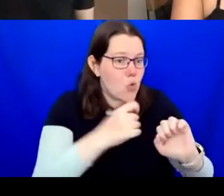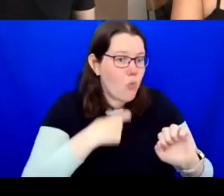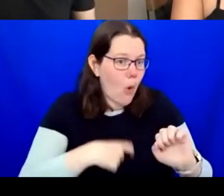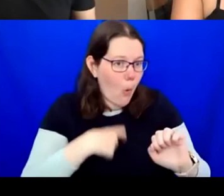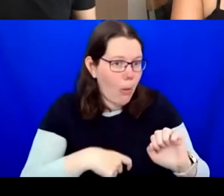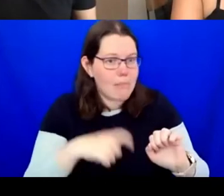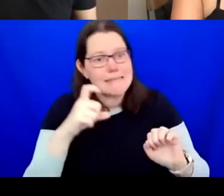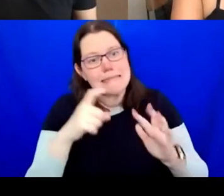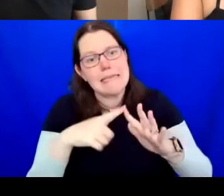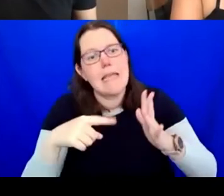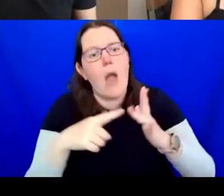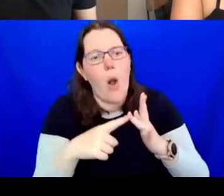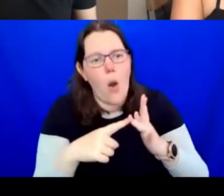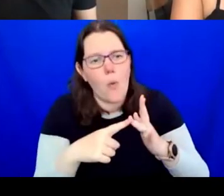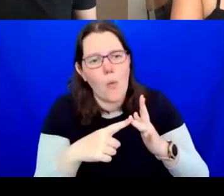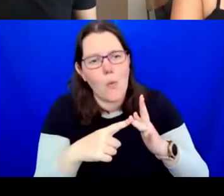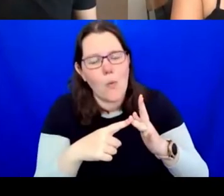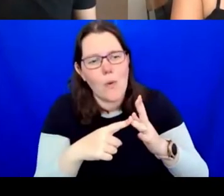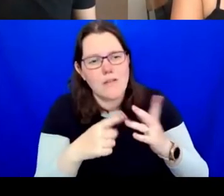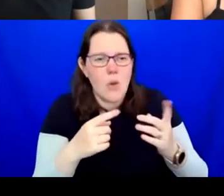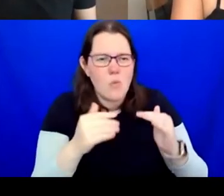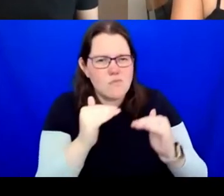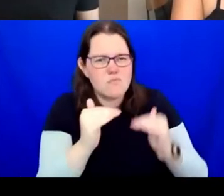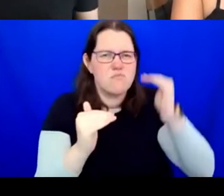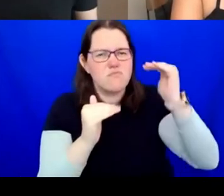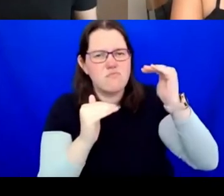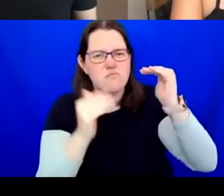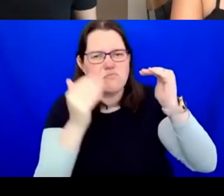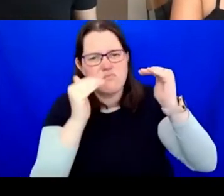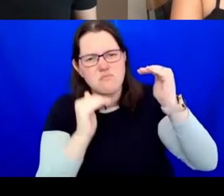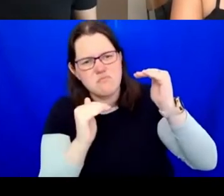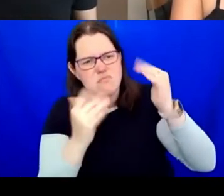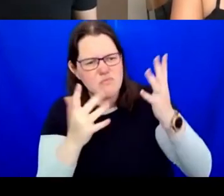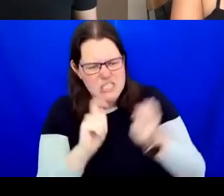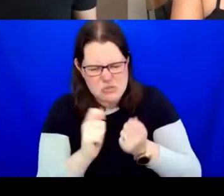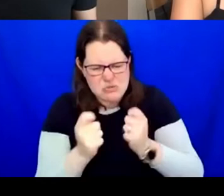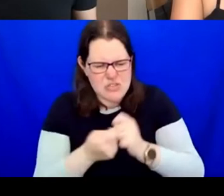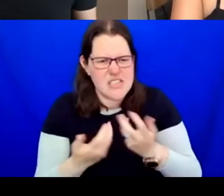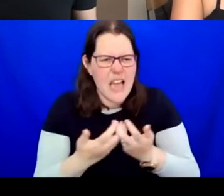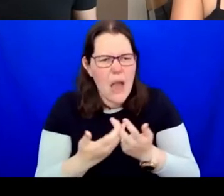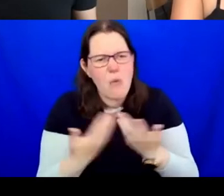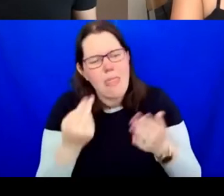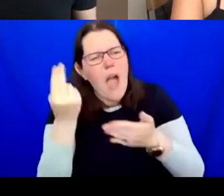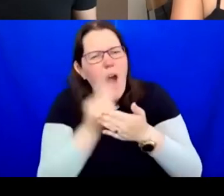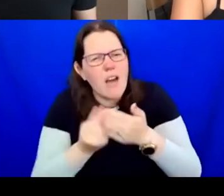a different kind of stairs. And then, yeah, where does the artist curator fit into that with, Ashok.